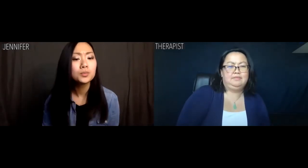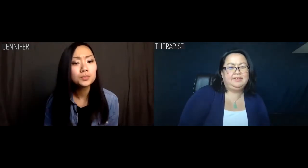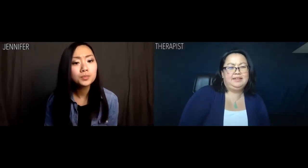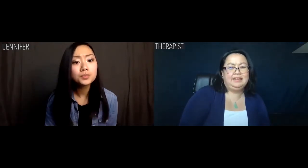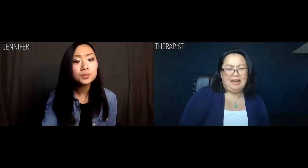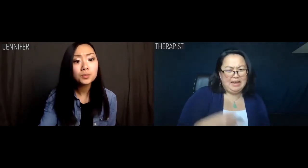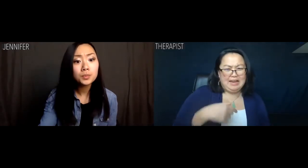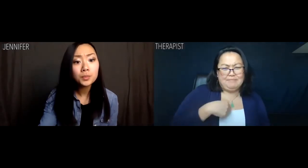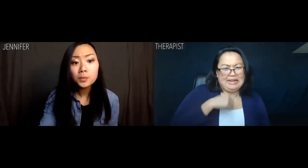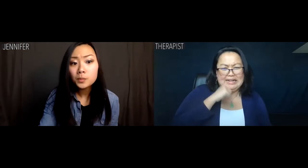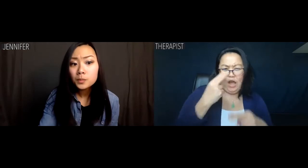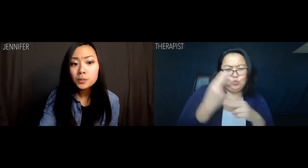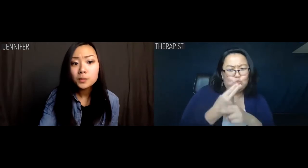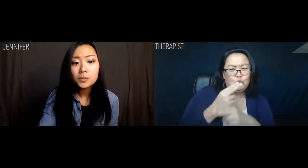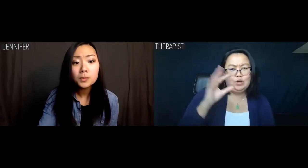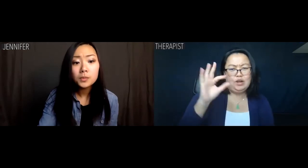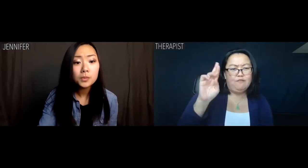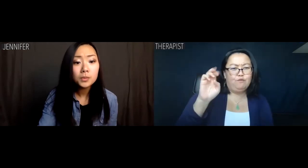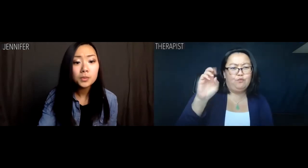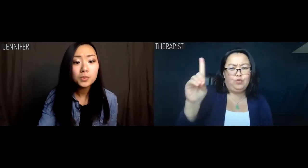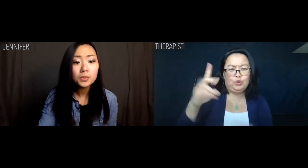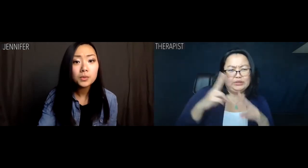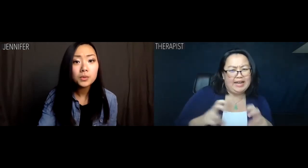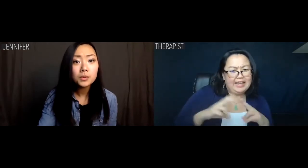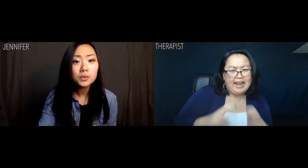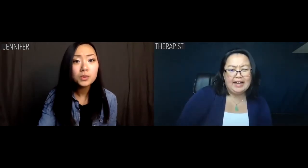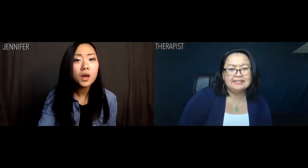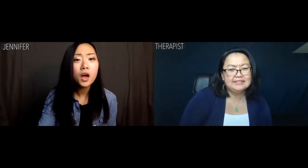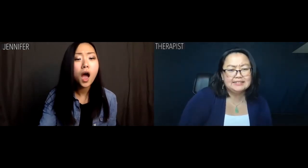Therapist: I'm not a Freudian analyst.